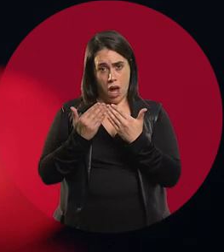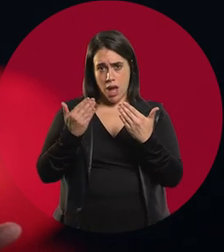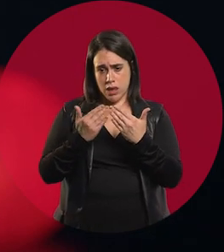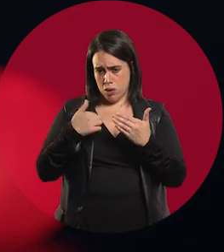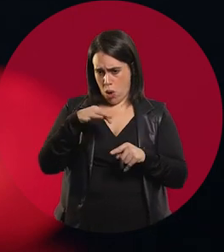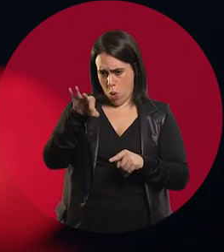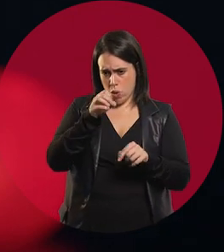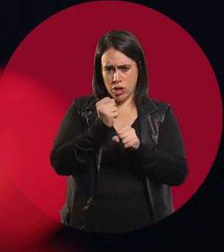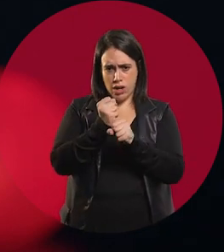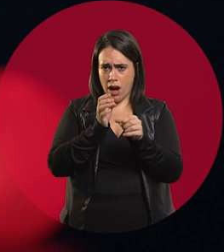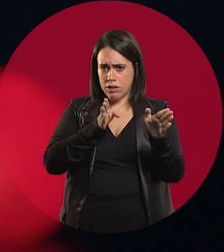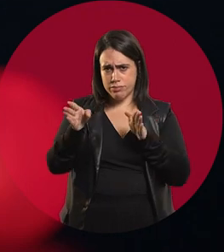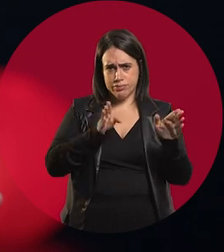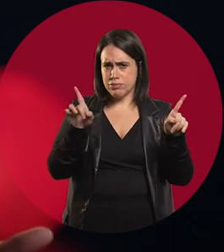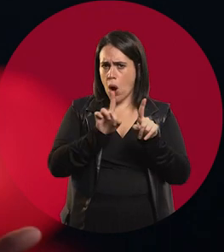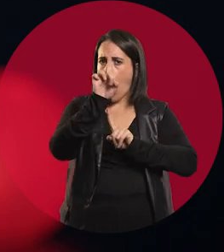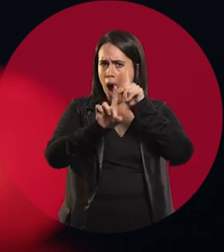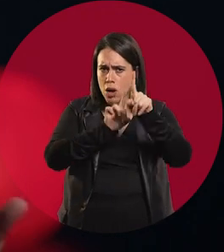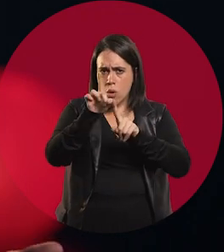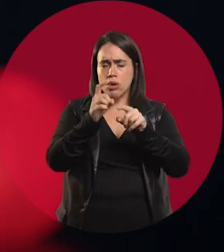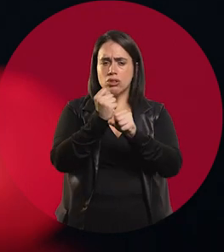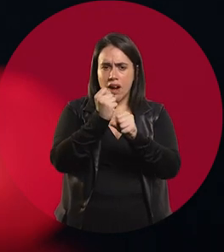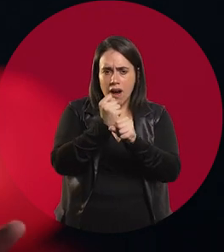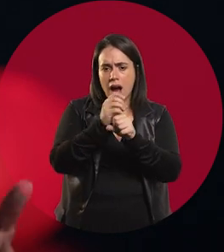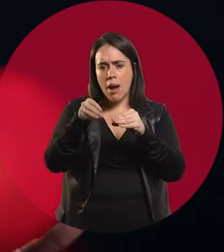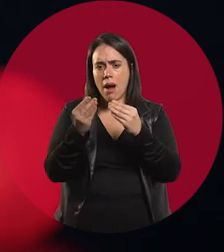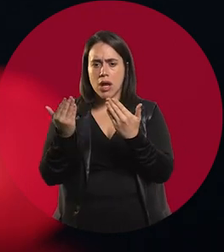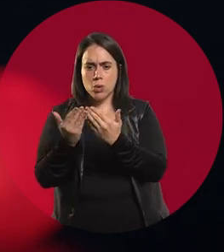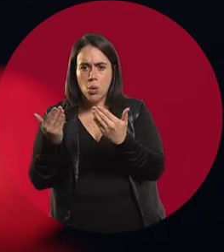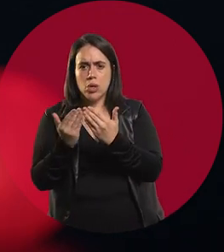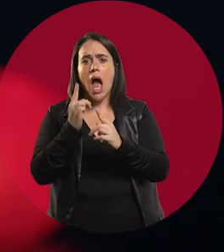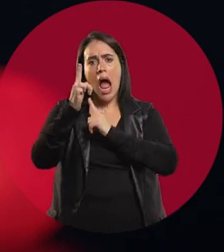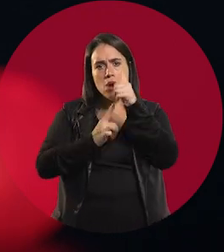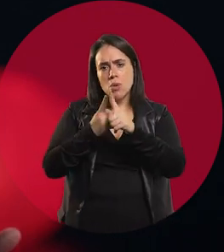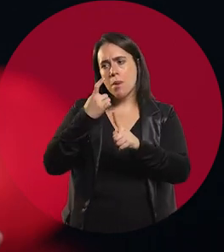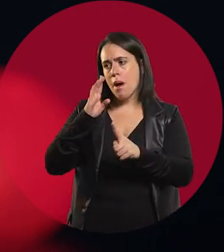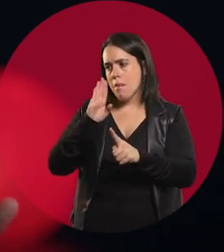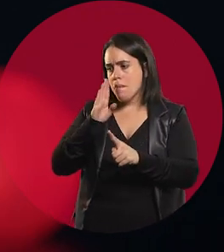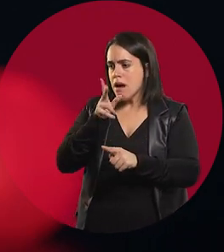and study, and many were married, had children, had to support a family and study.